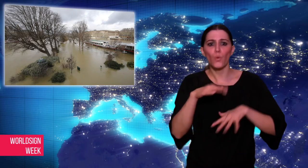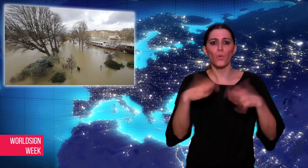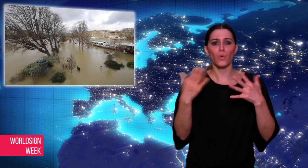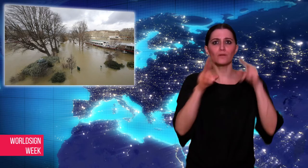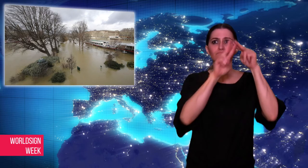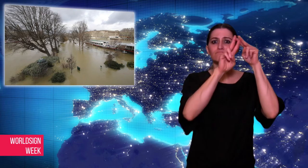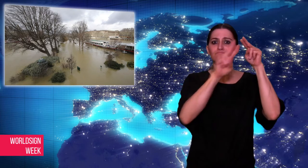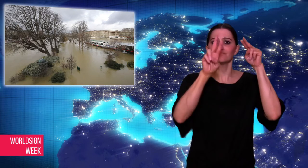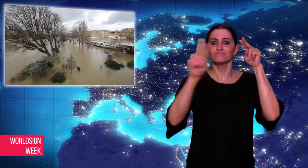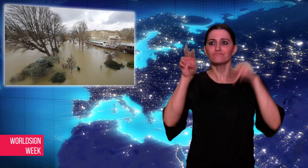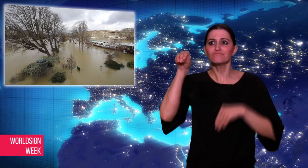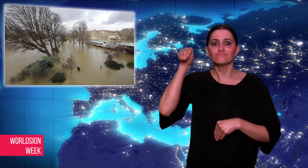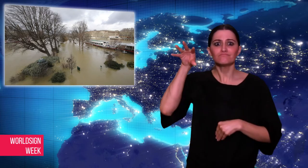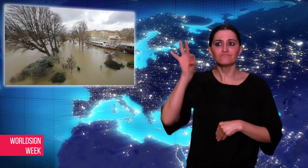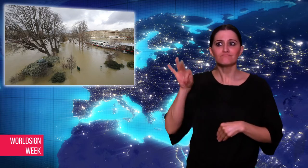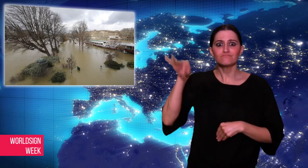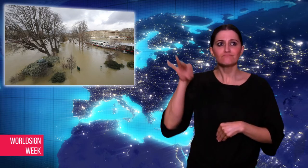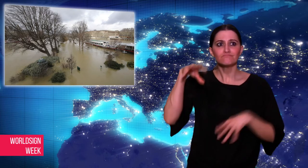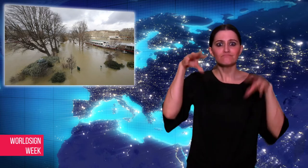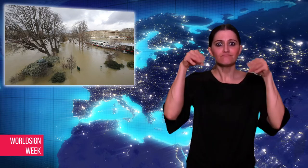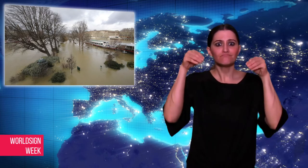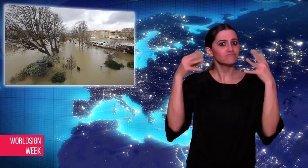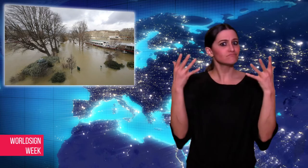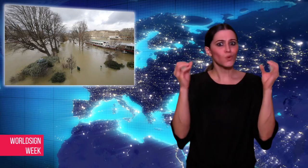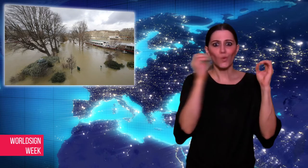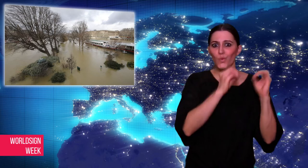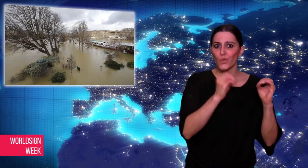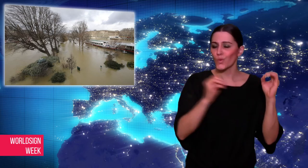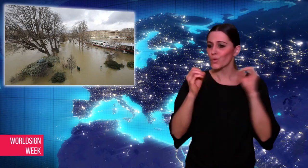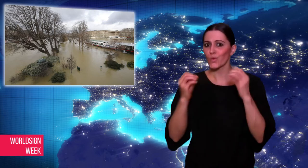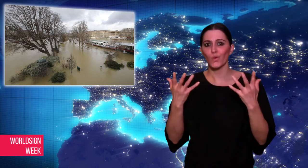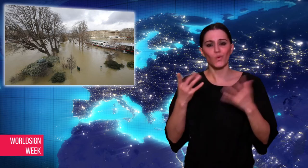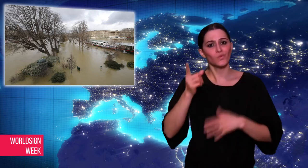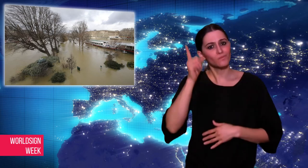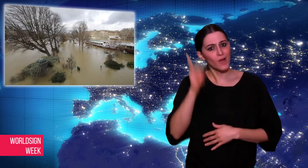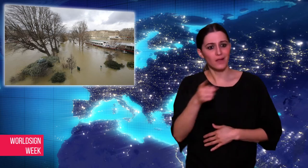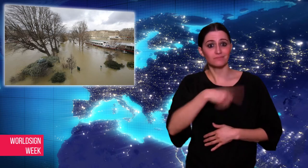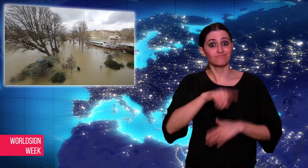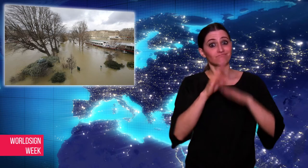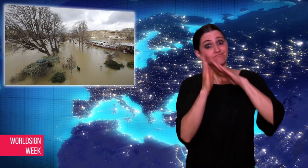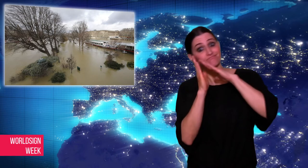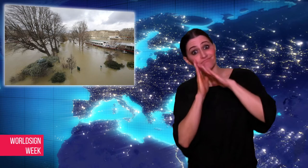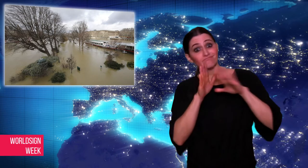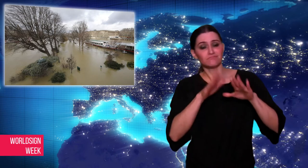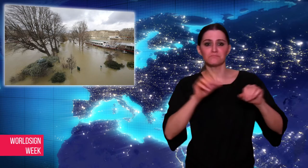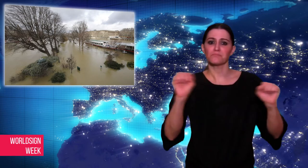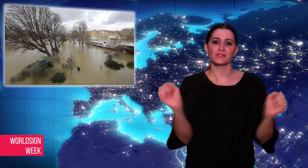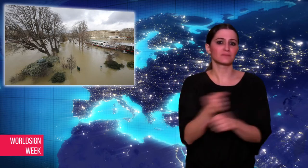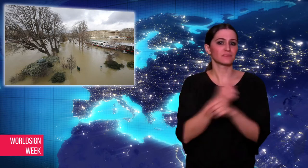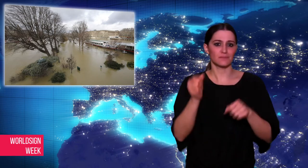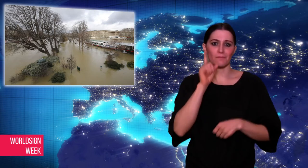the past two months. Officials do not